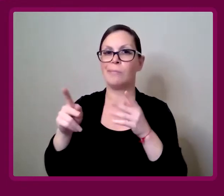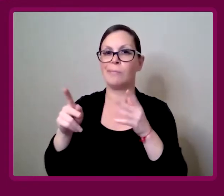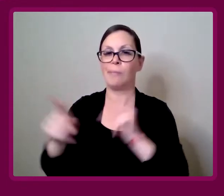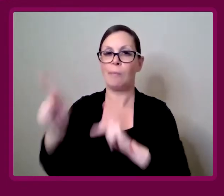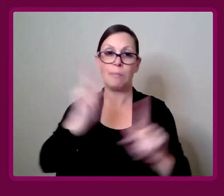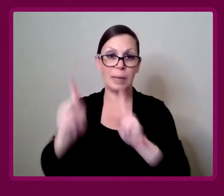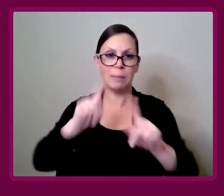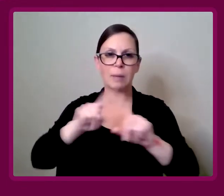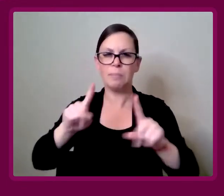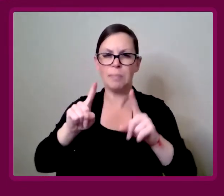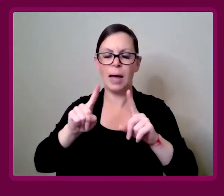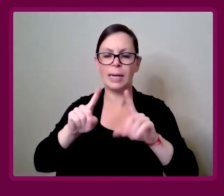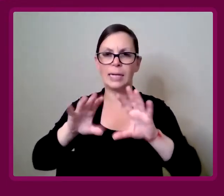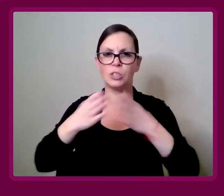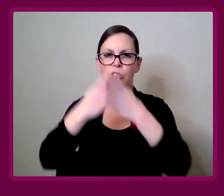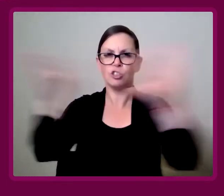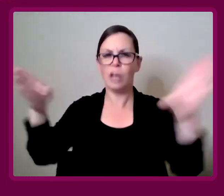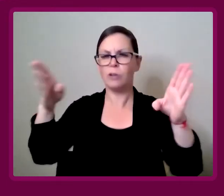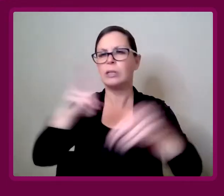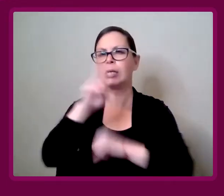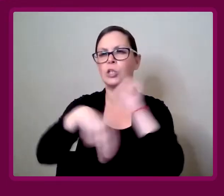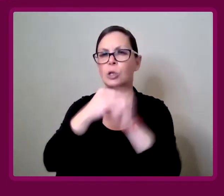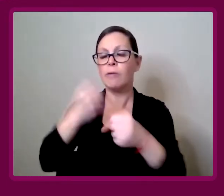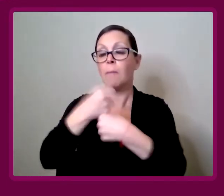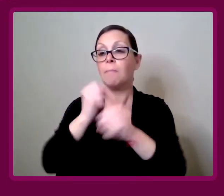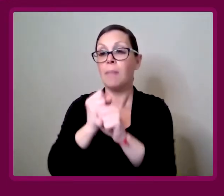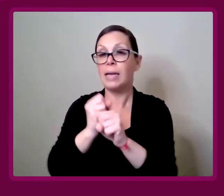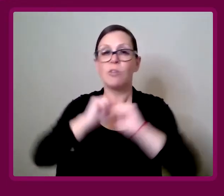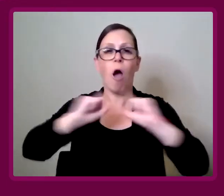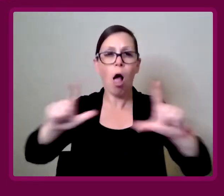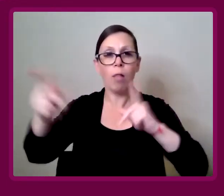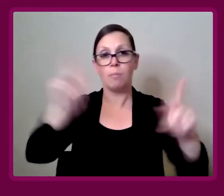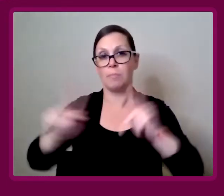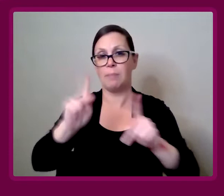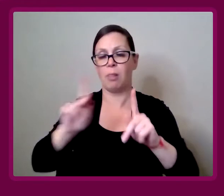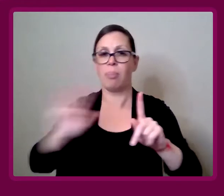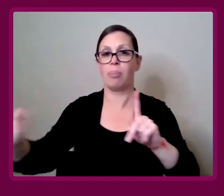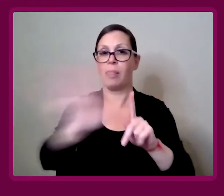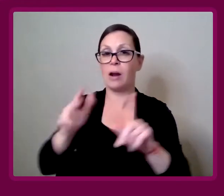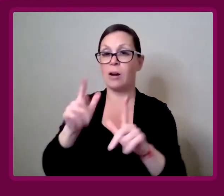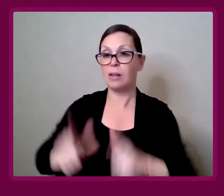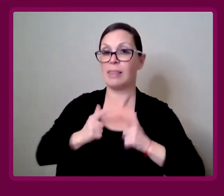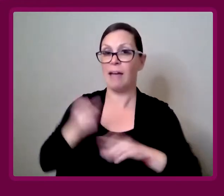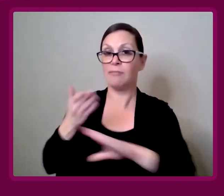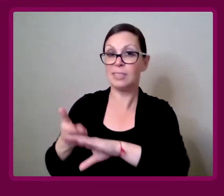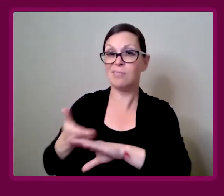But they universally make everyone's lives easier and better.